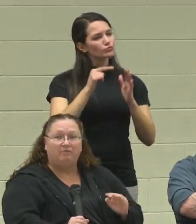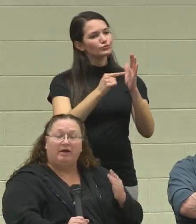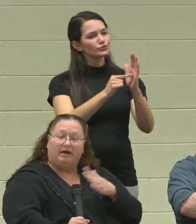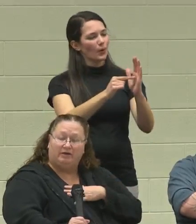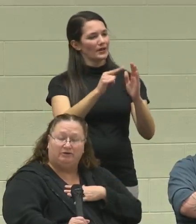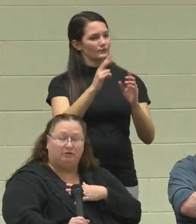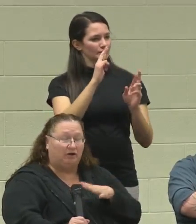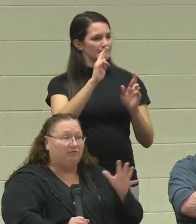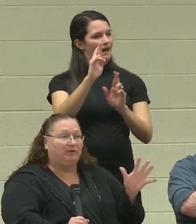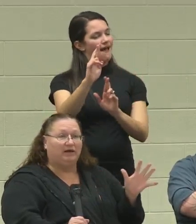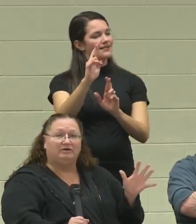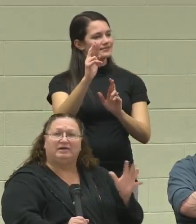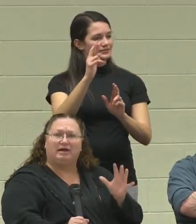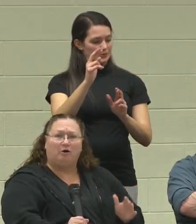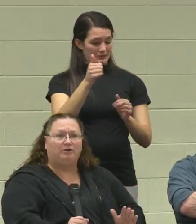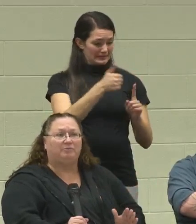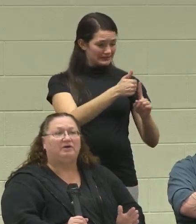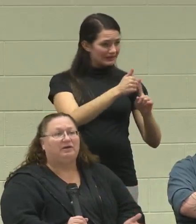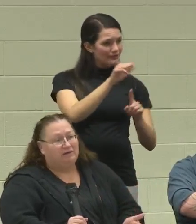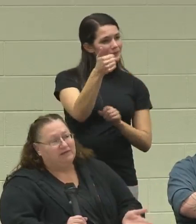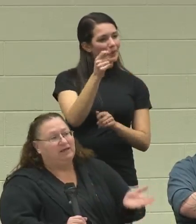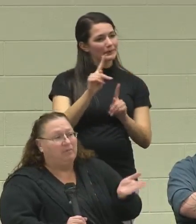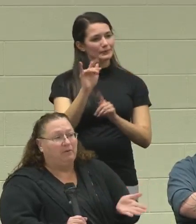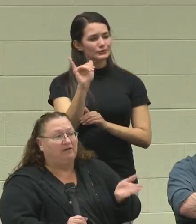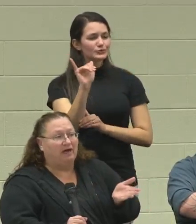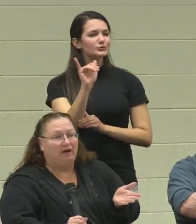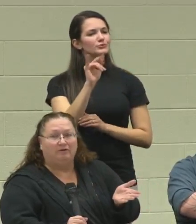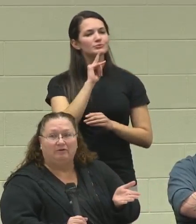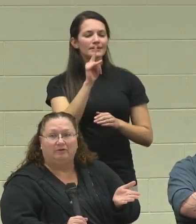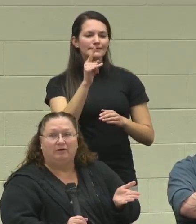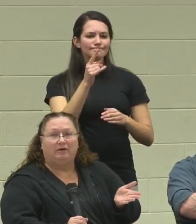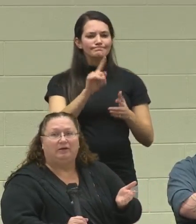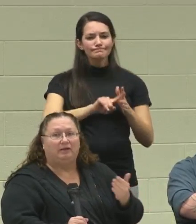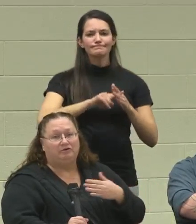and to everybody else that helped him to get him up on the ladder.